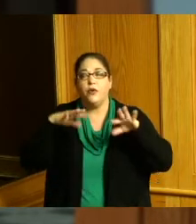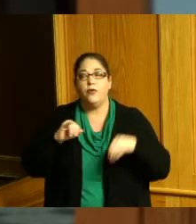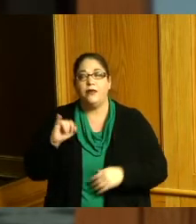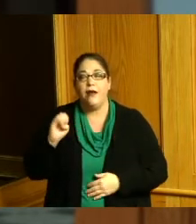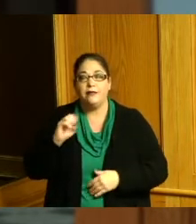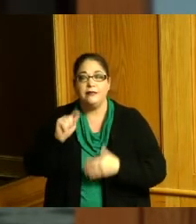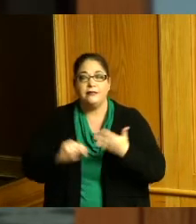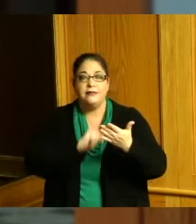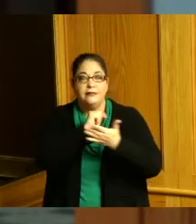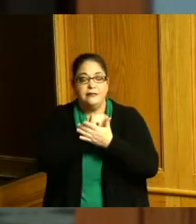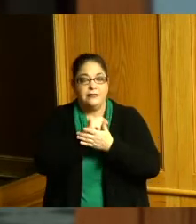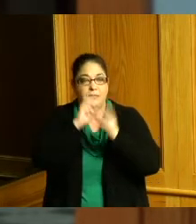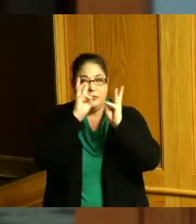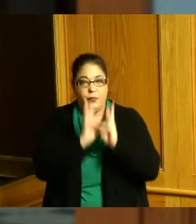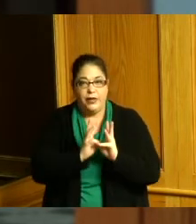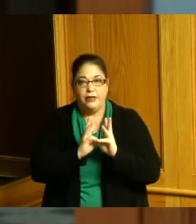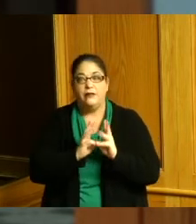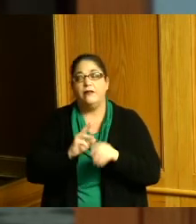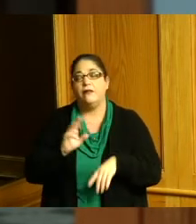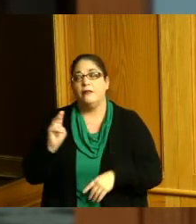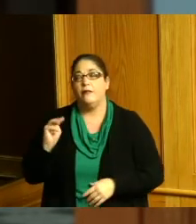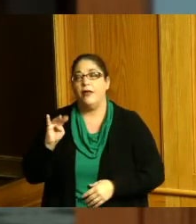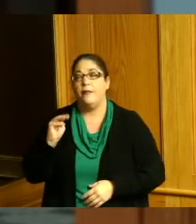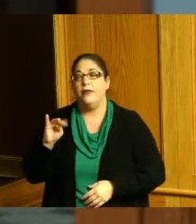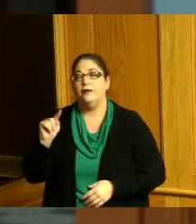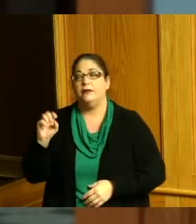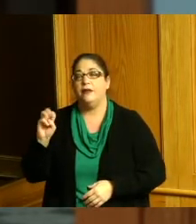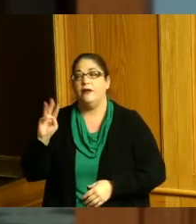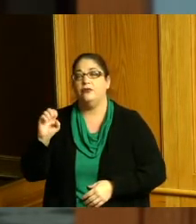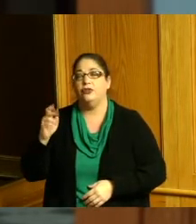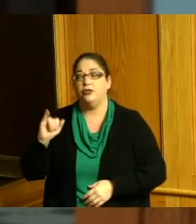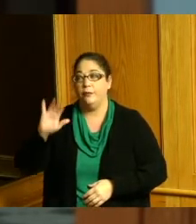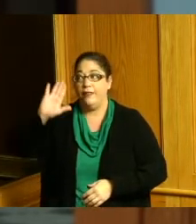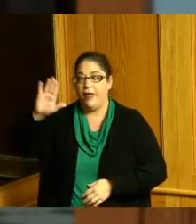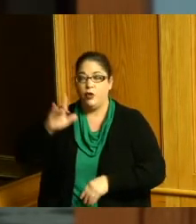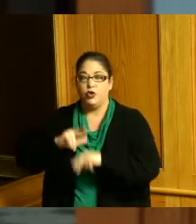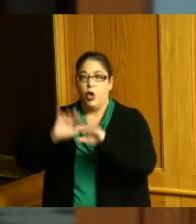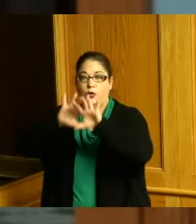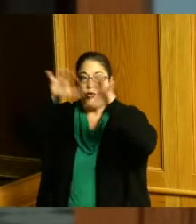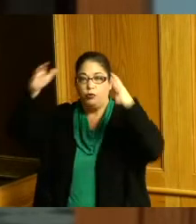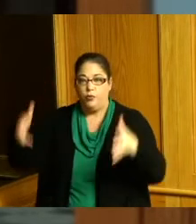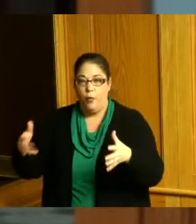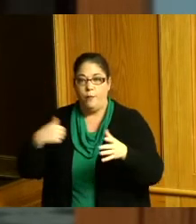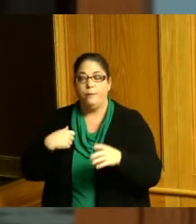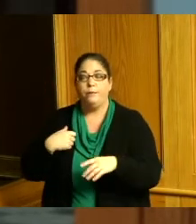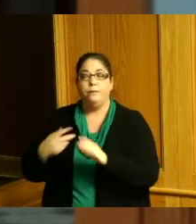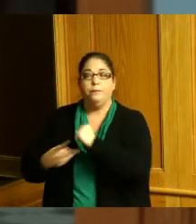for the use of my at the Miami Township salt dome and that's two thousand dollars coming out of the